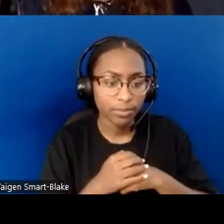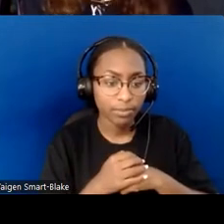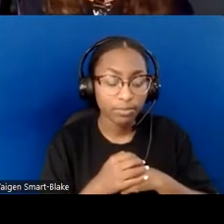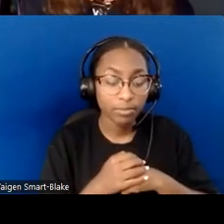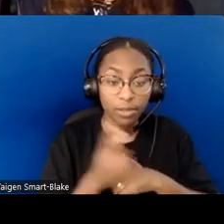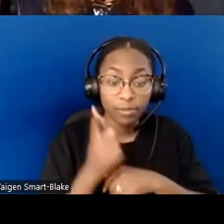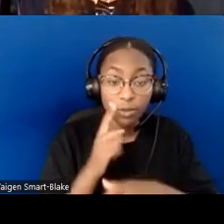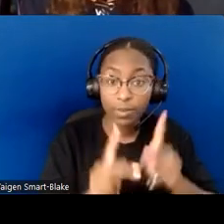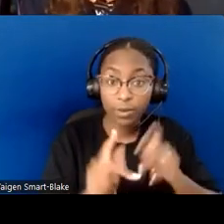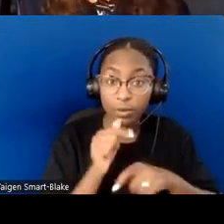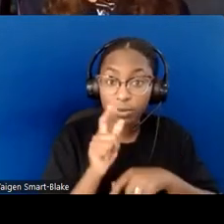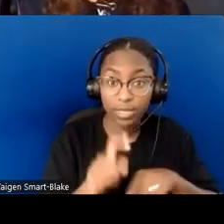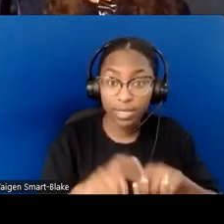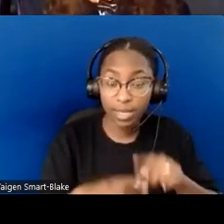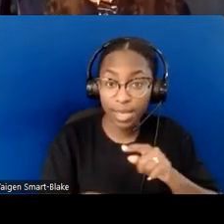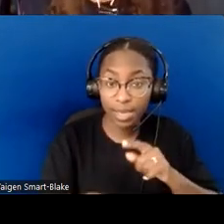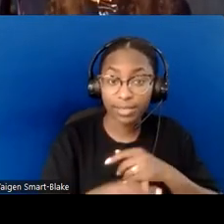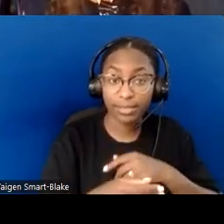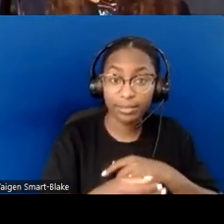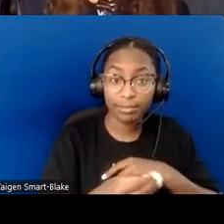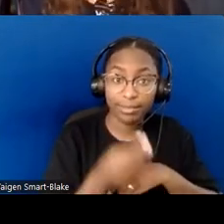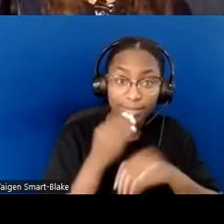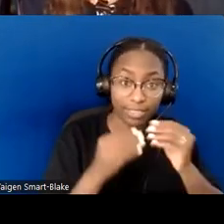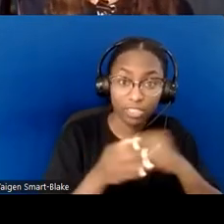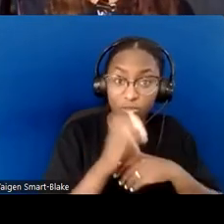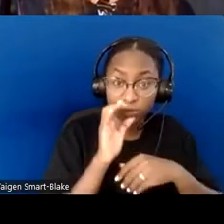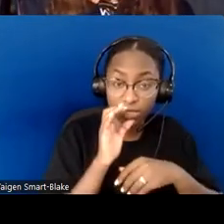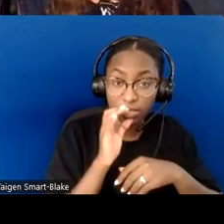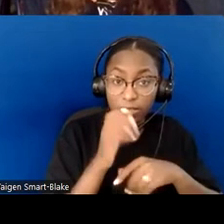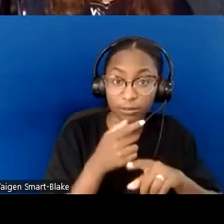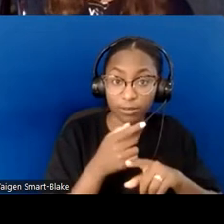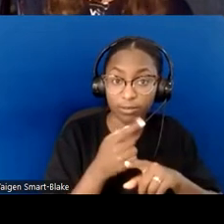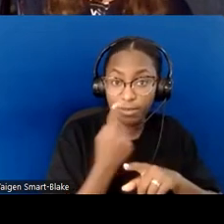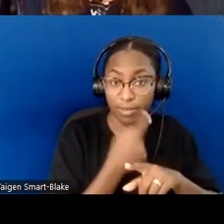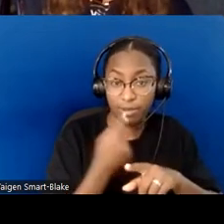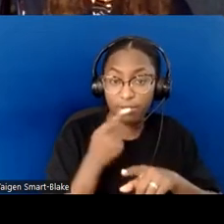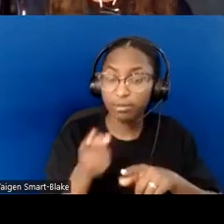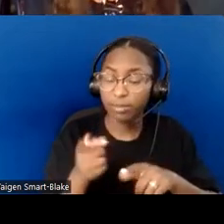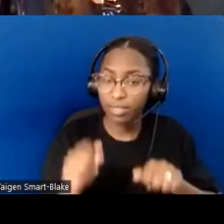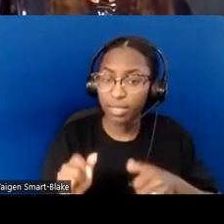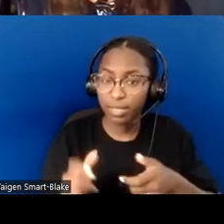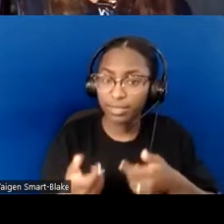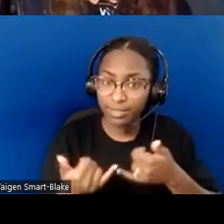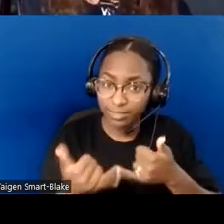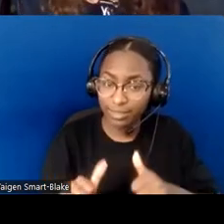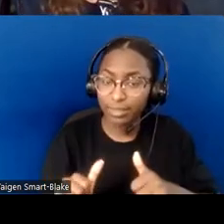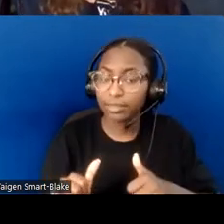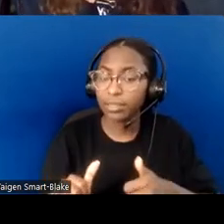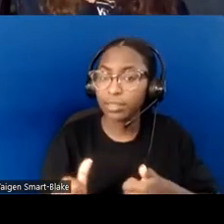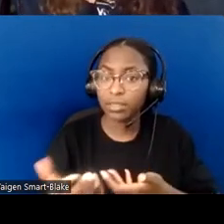to still engage in spiritual communion, and invite them to serve the Eucharist